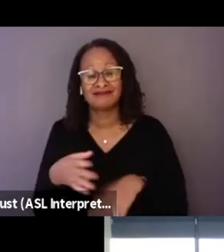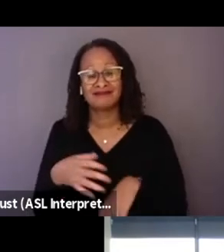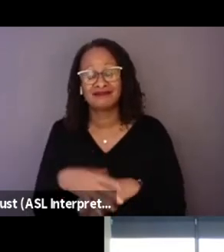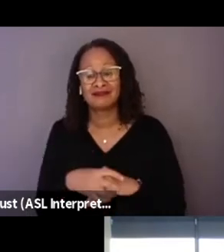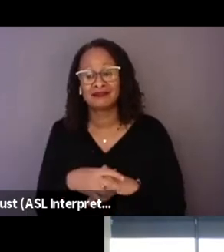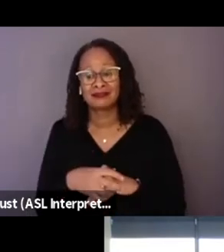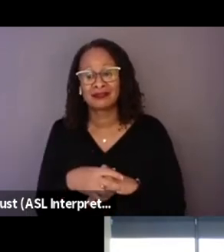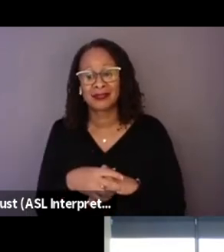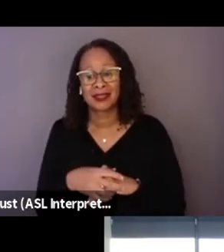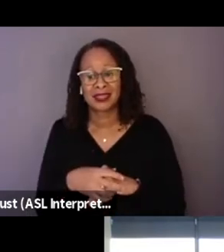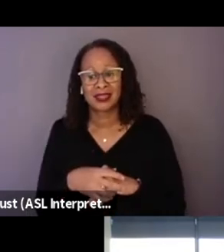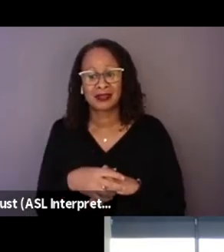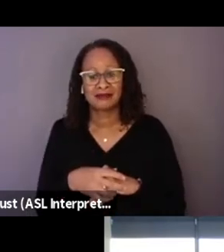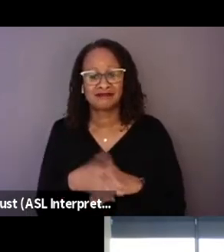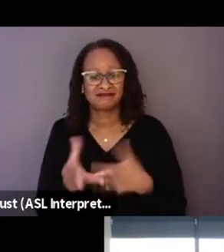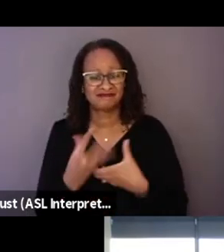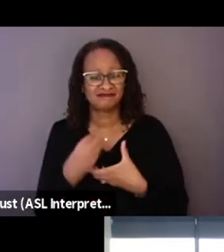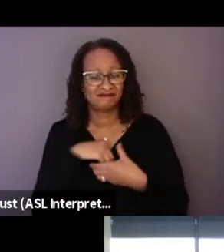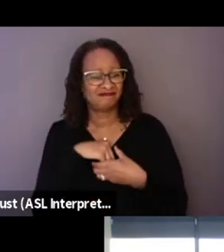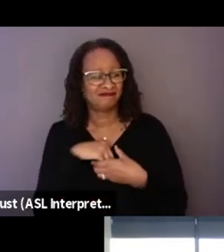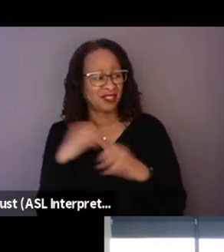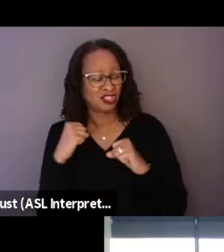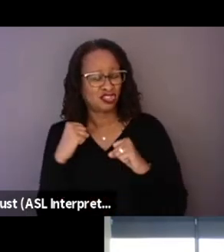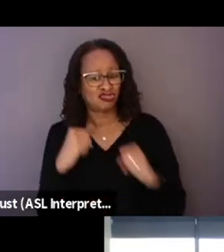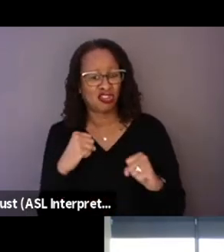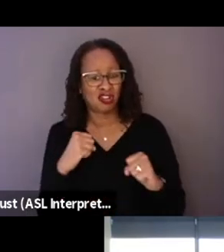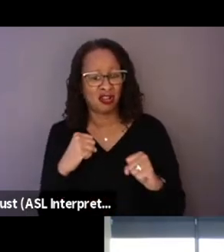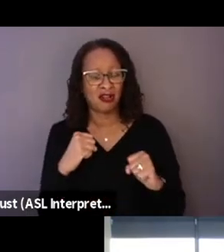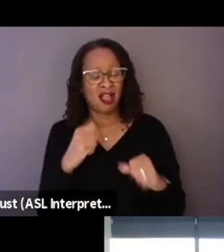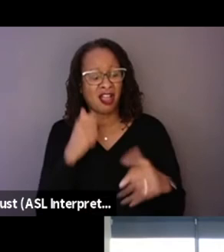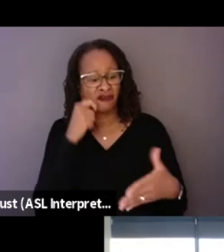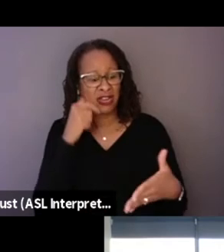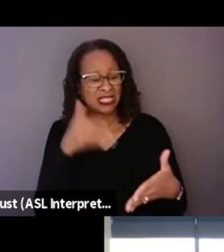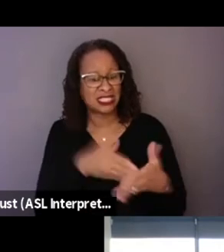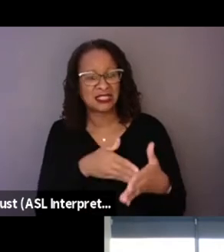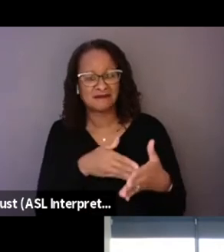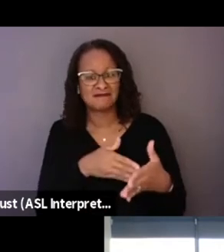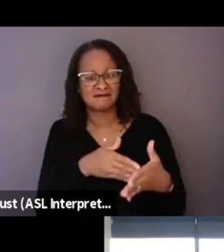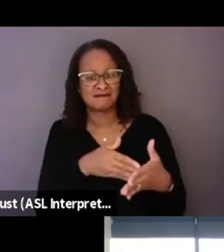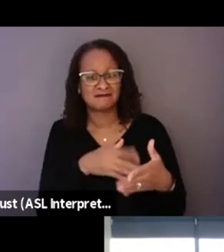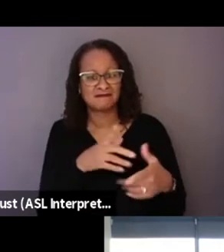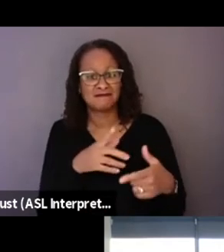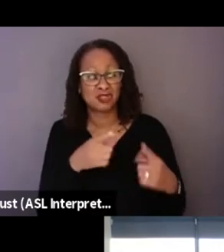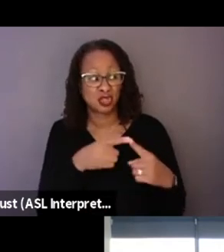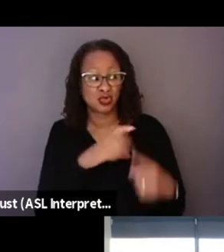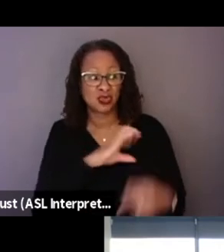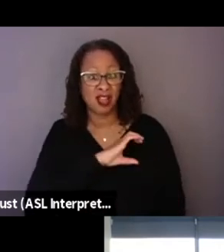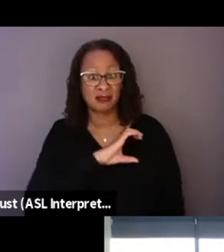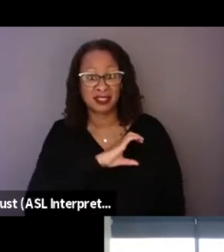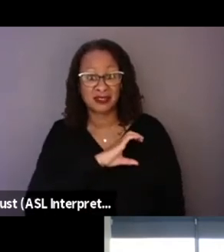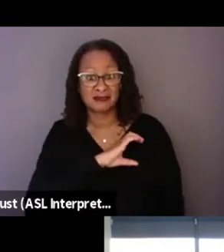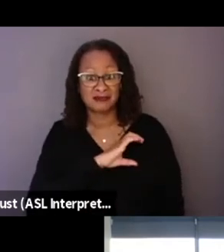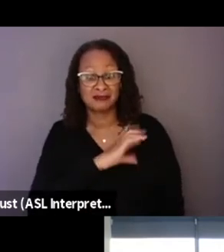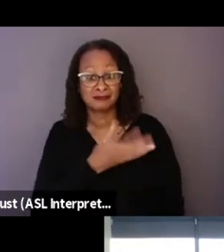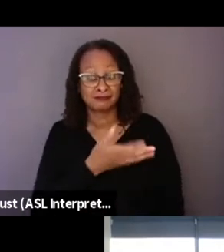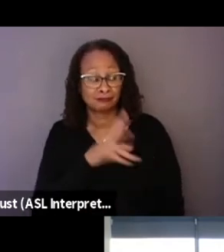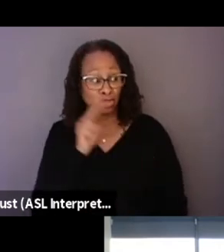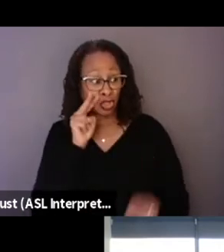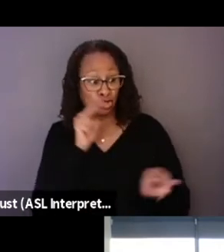manifests a very strong racism towards cops that is, you know, they're treated like servants,